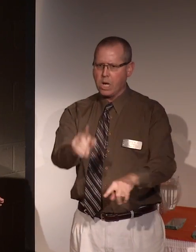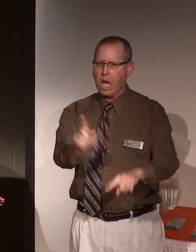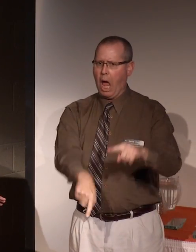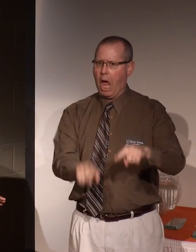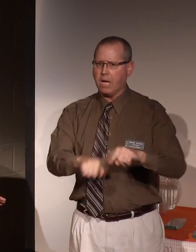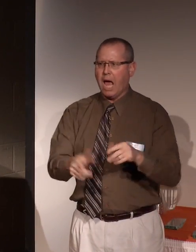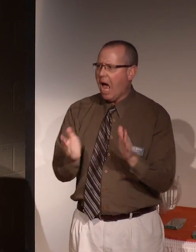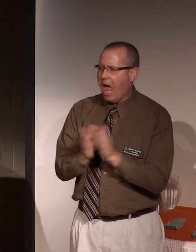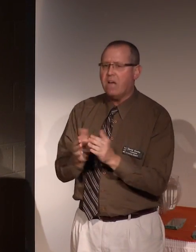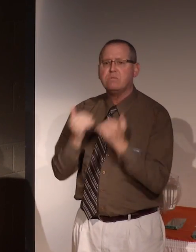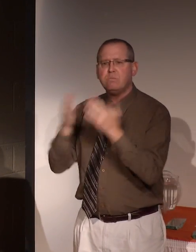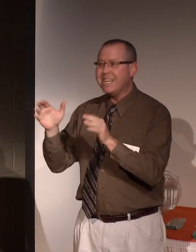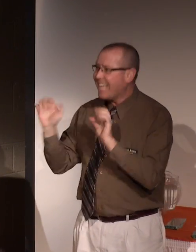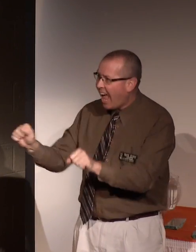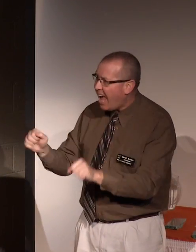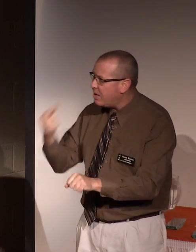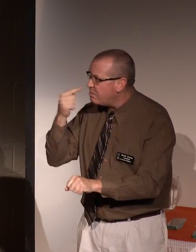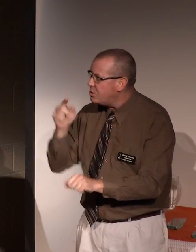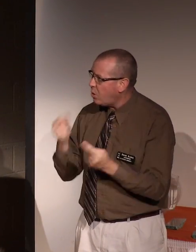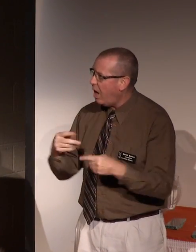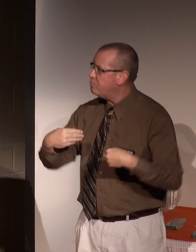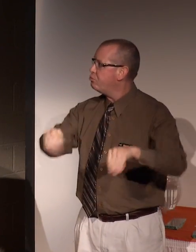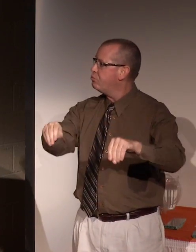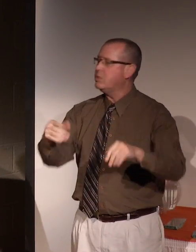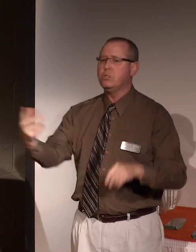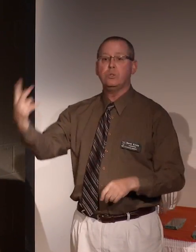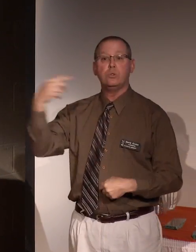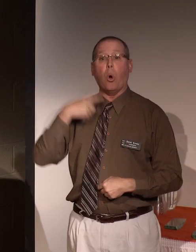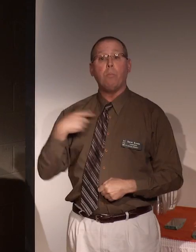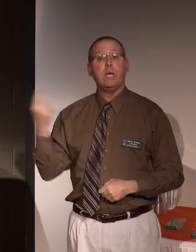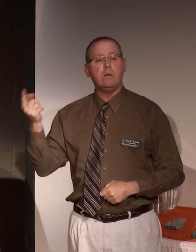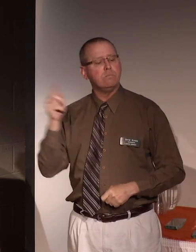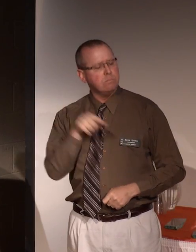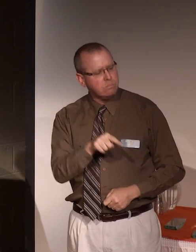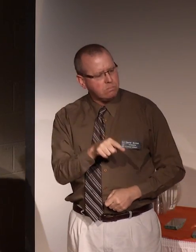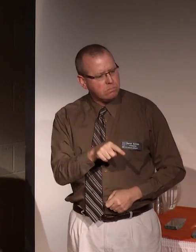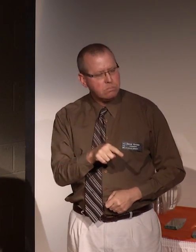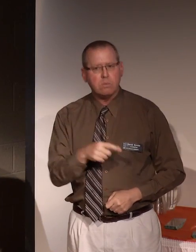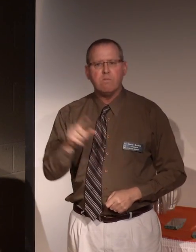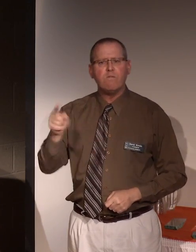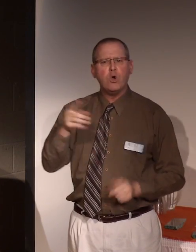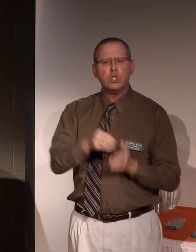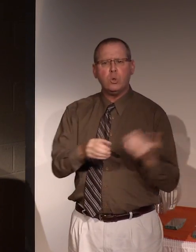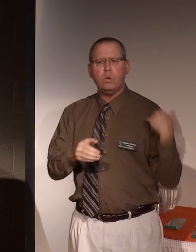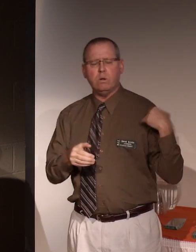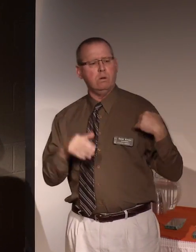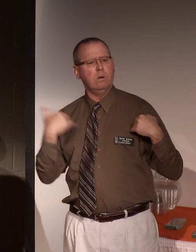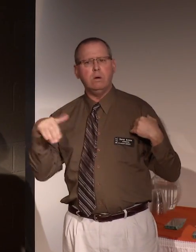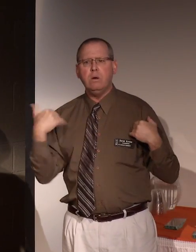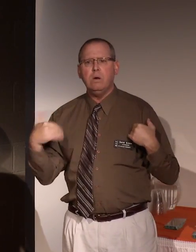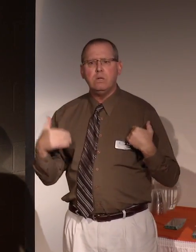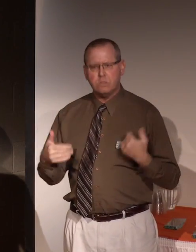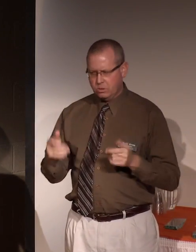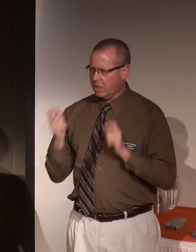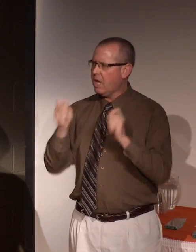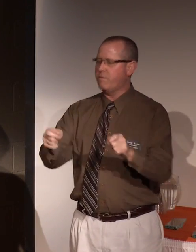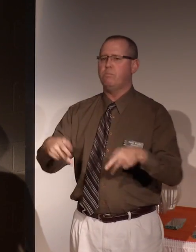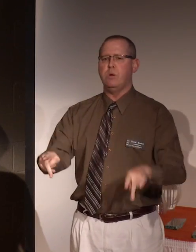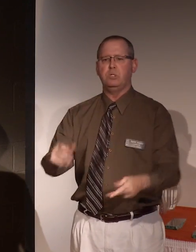I asked anyway. I was told I was the first student to ever be granted the